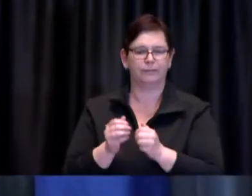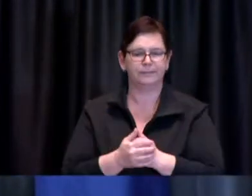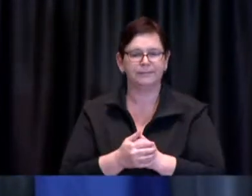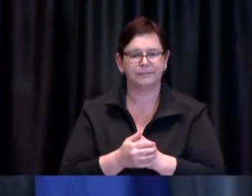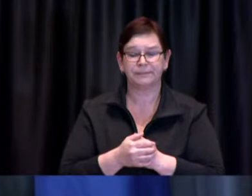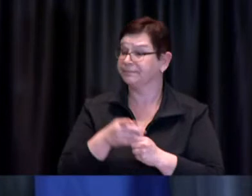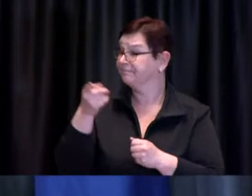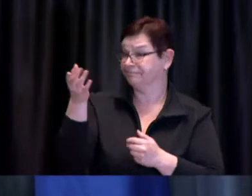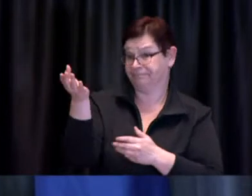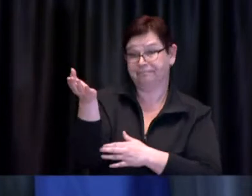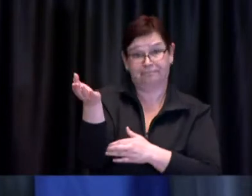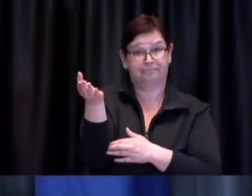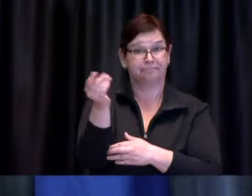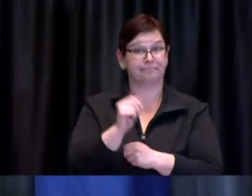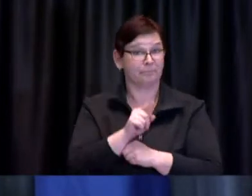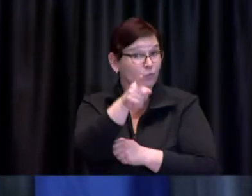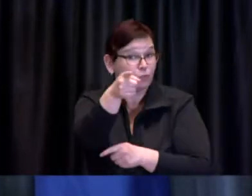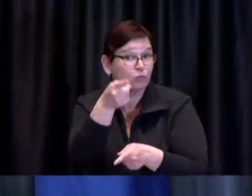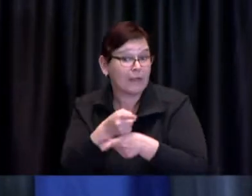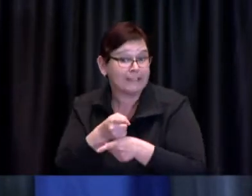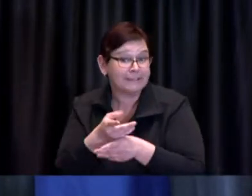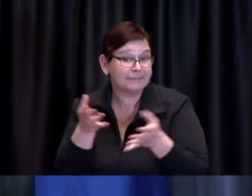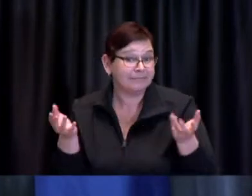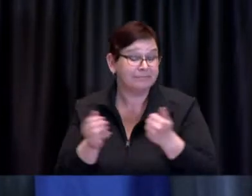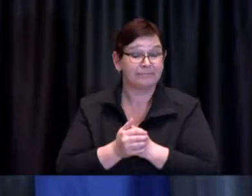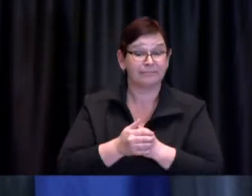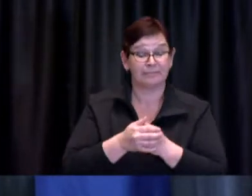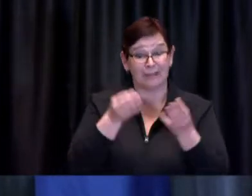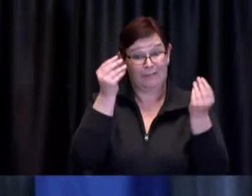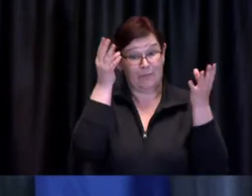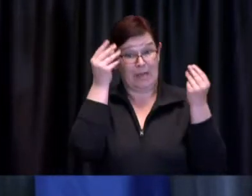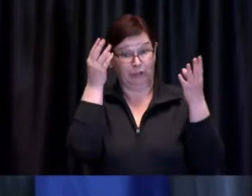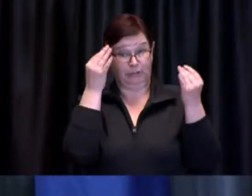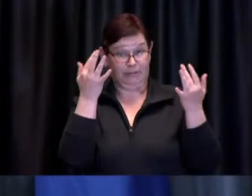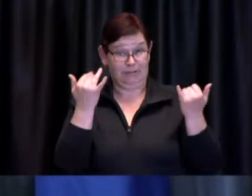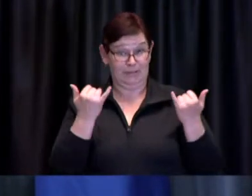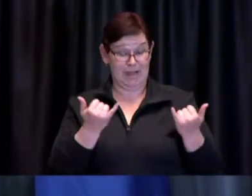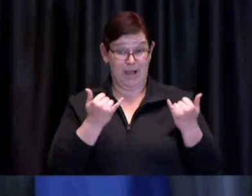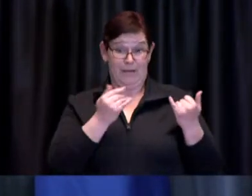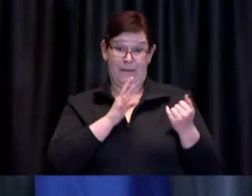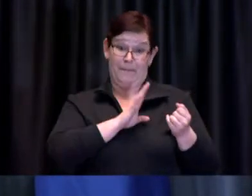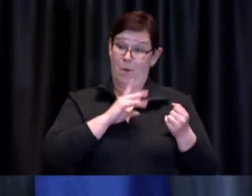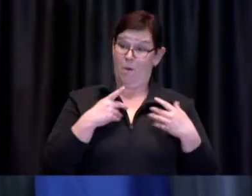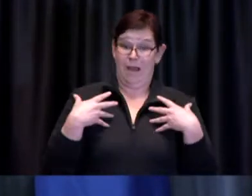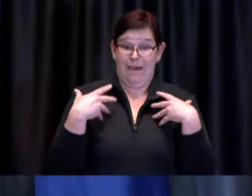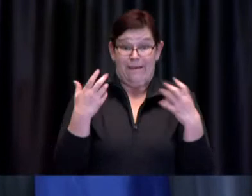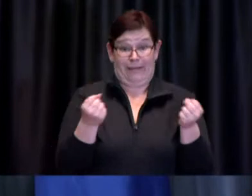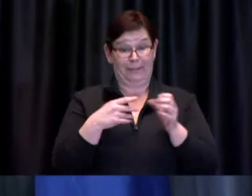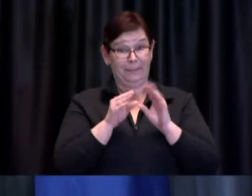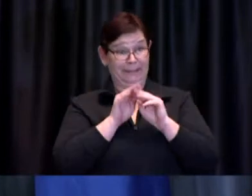the information that I presented at today's Board of Health suggested that you know with no change to transmission